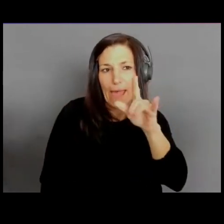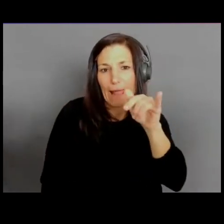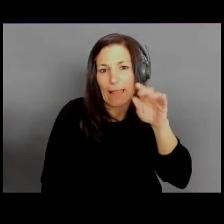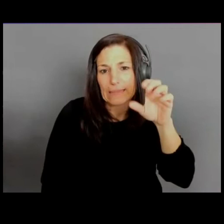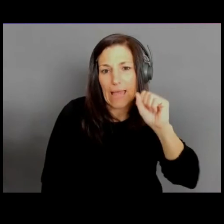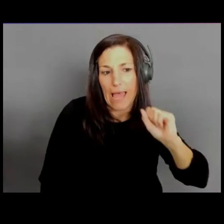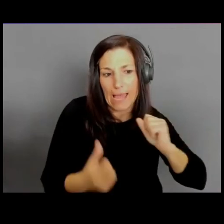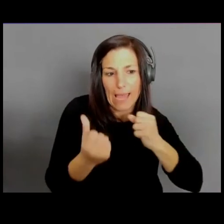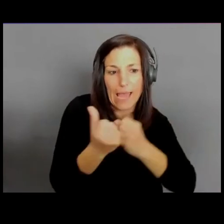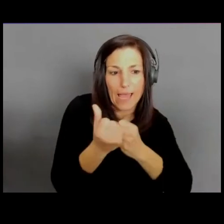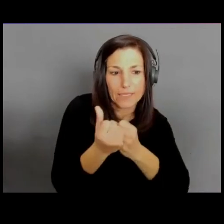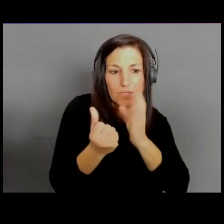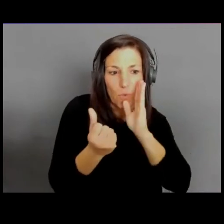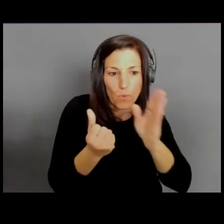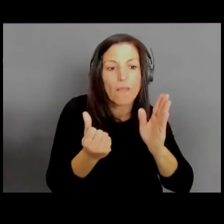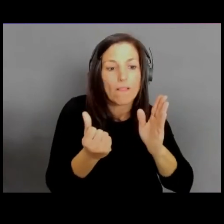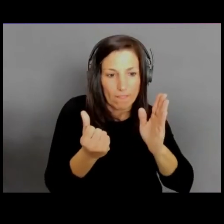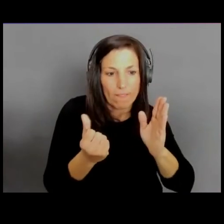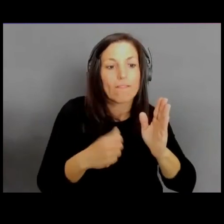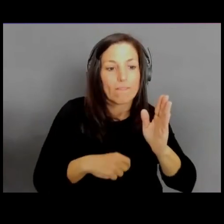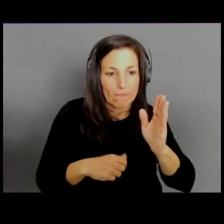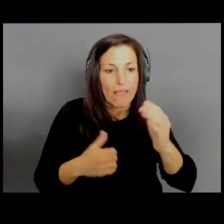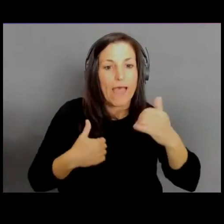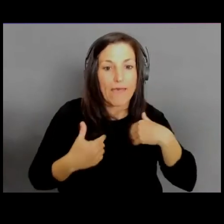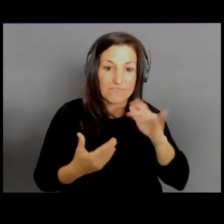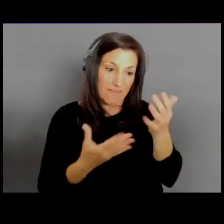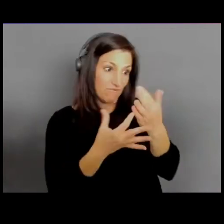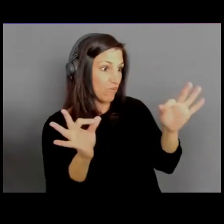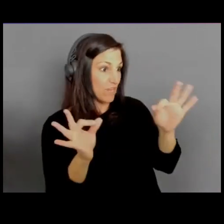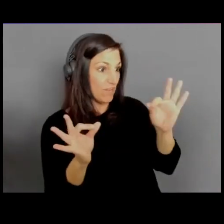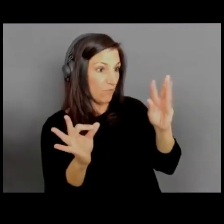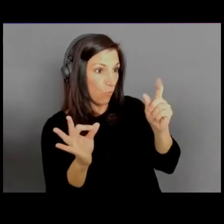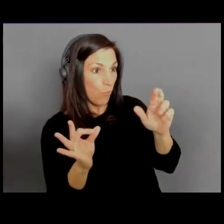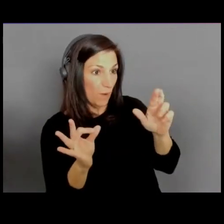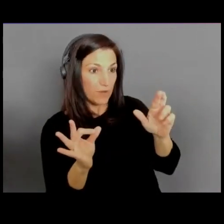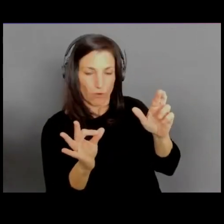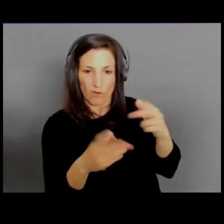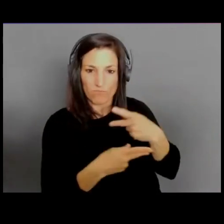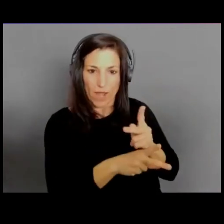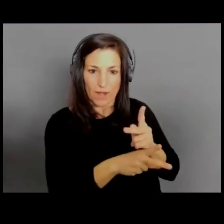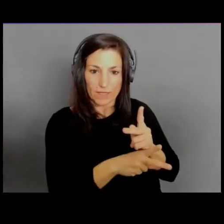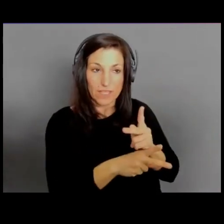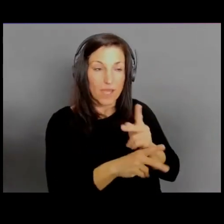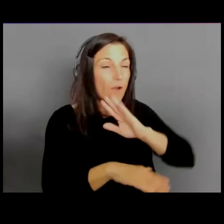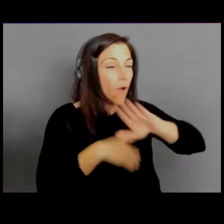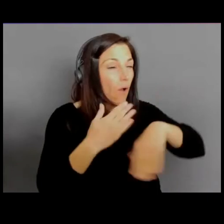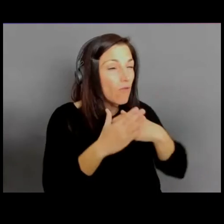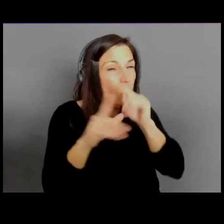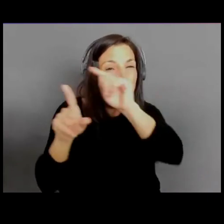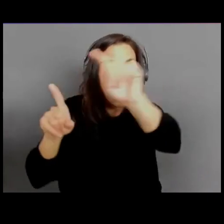and all of those different products and people can be brought into the construct of a room